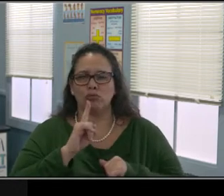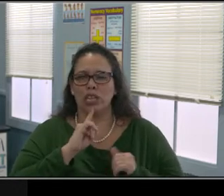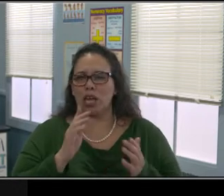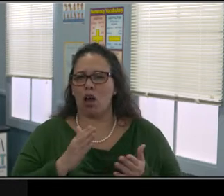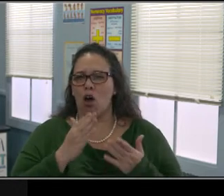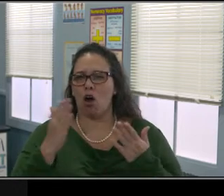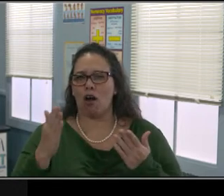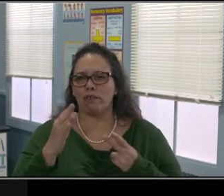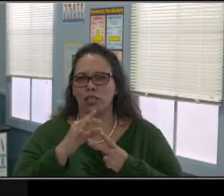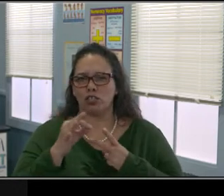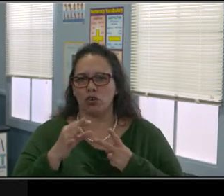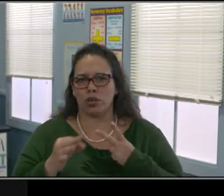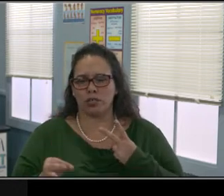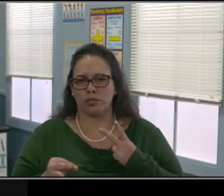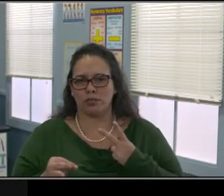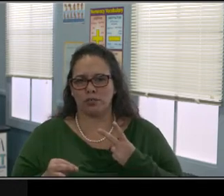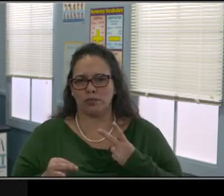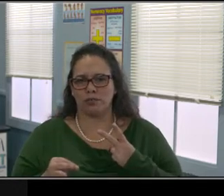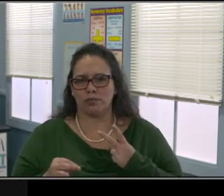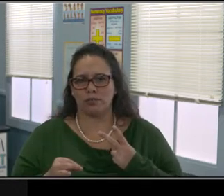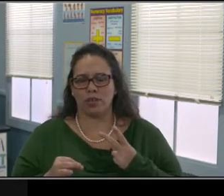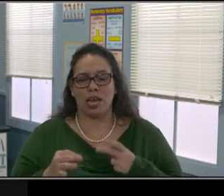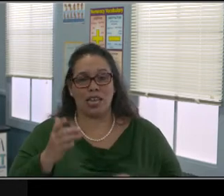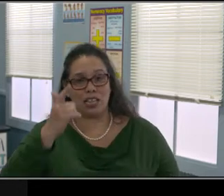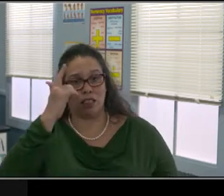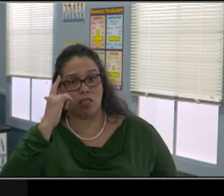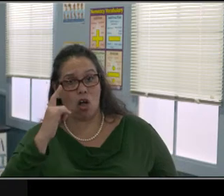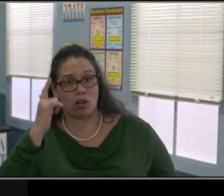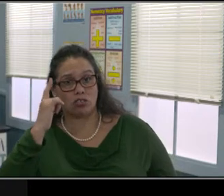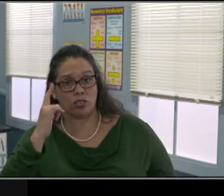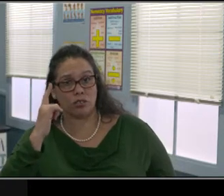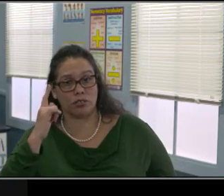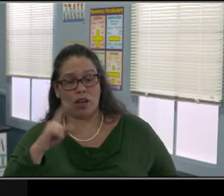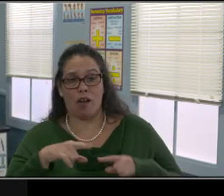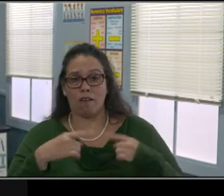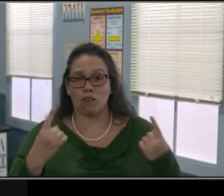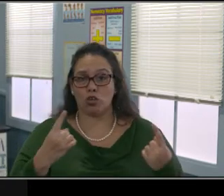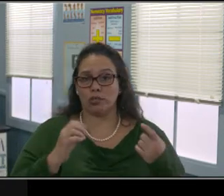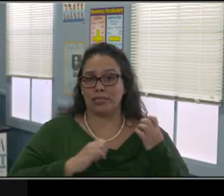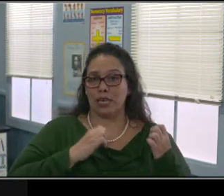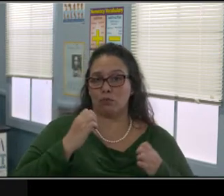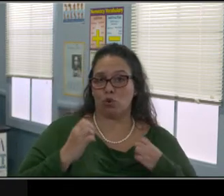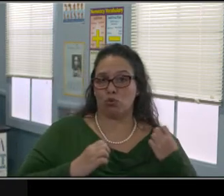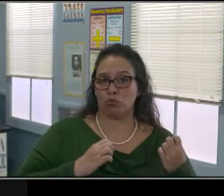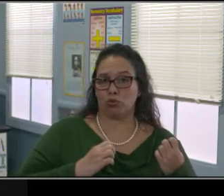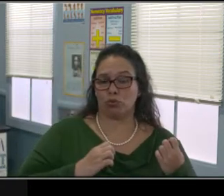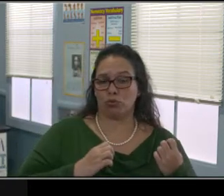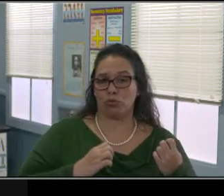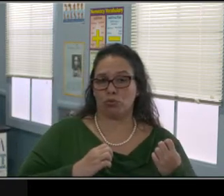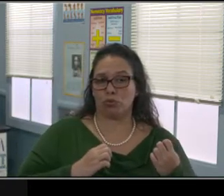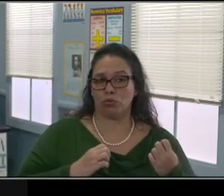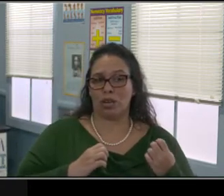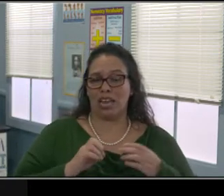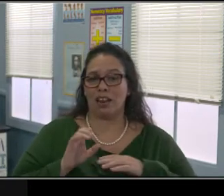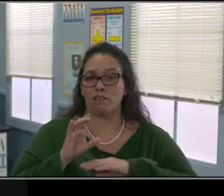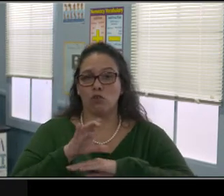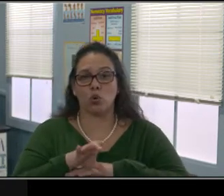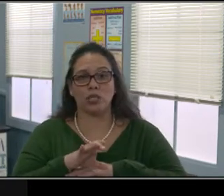So quick example of a of setting a limit is, if you clean your room within 30 minutes and your friends can come over